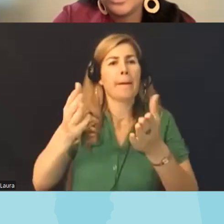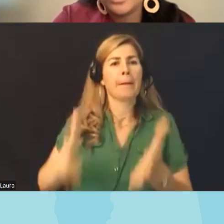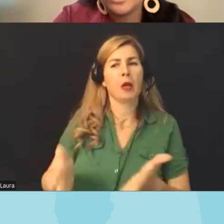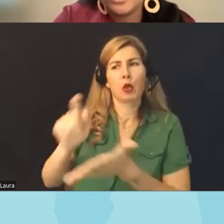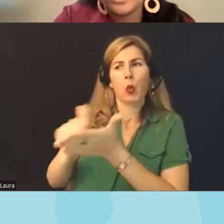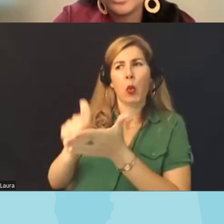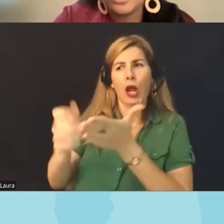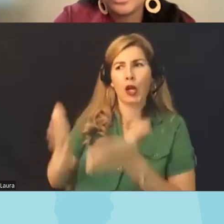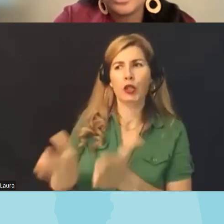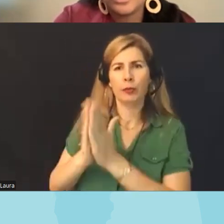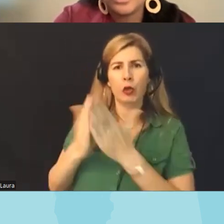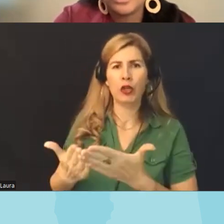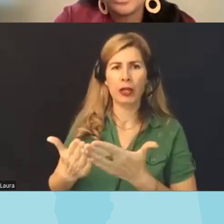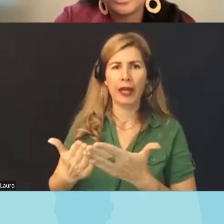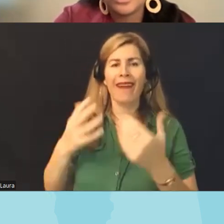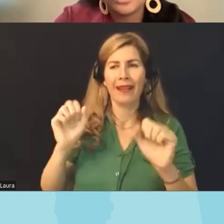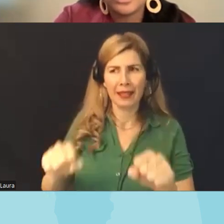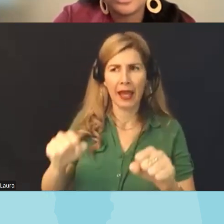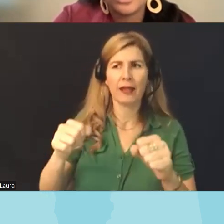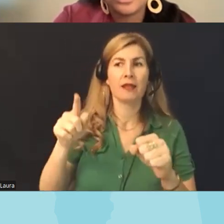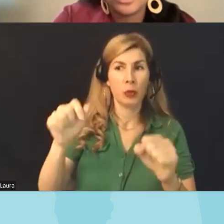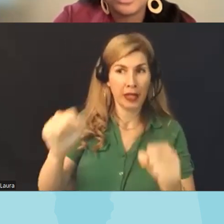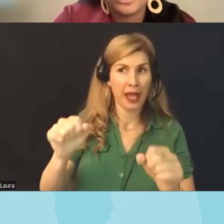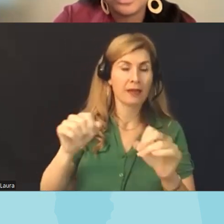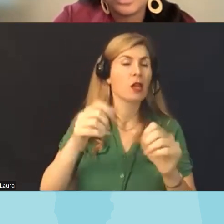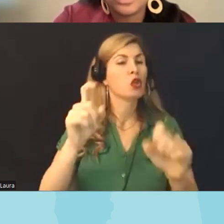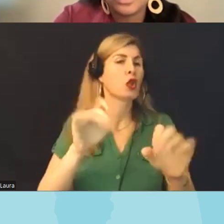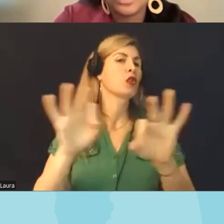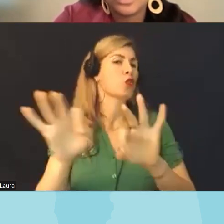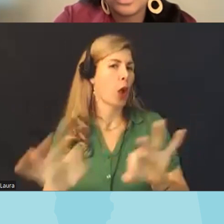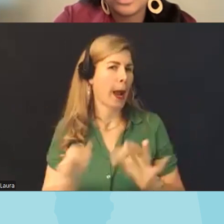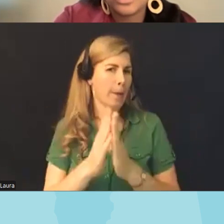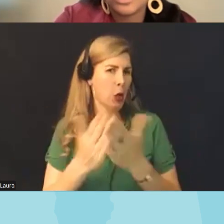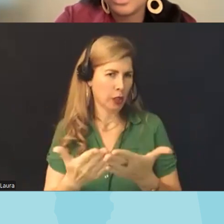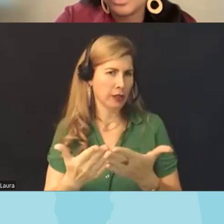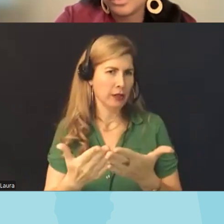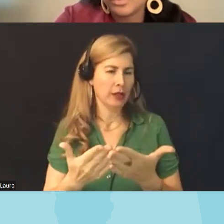able to describe the book I think there is this assumption out there that uh when we're talking